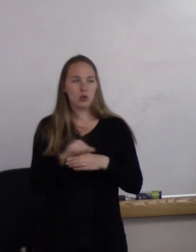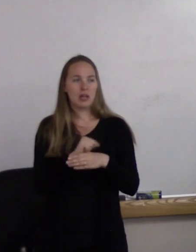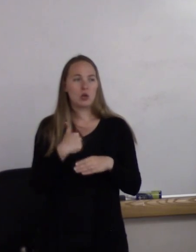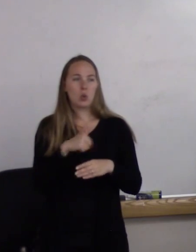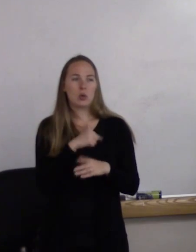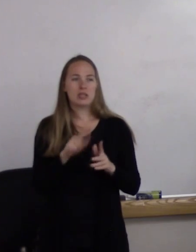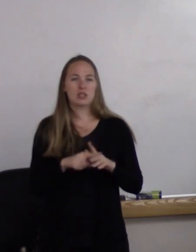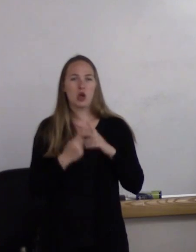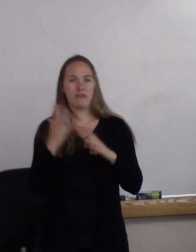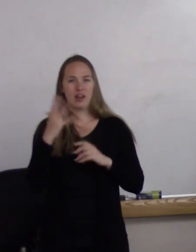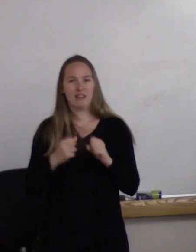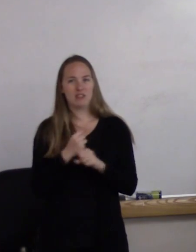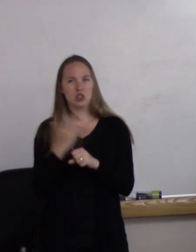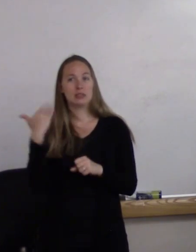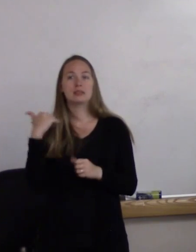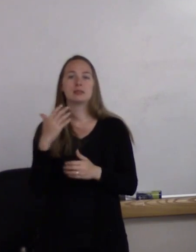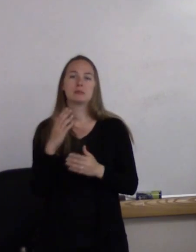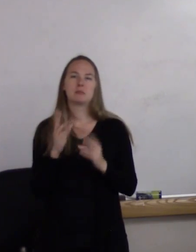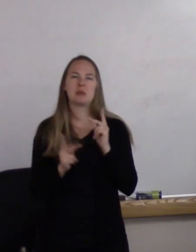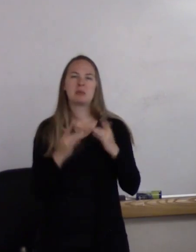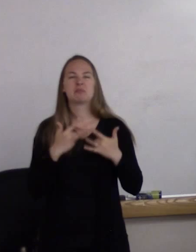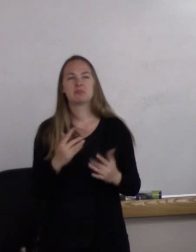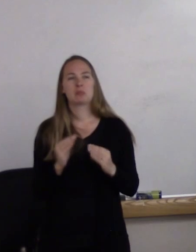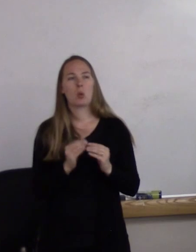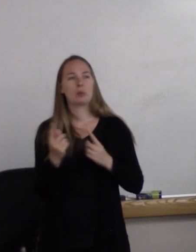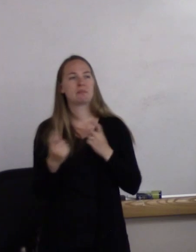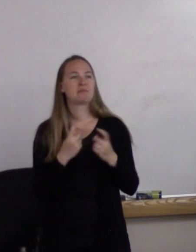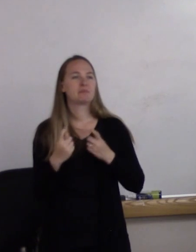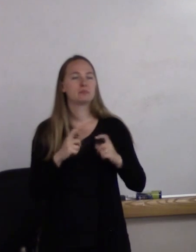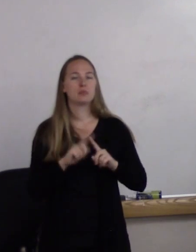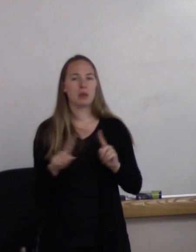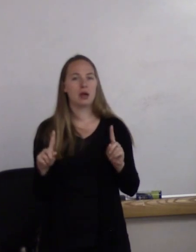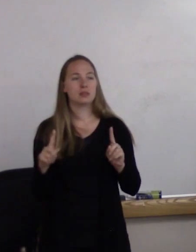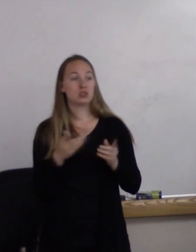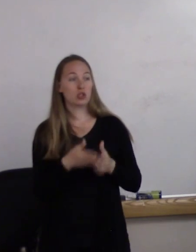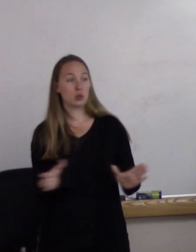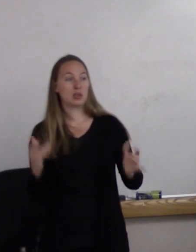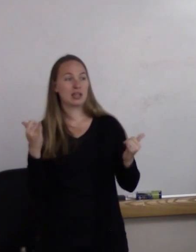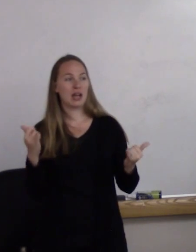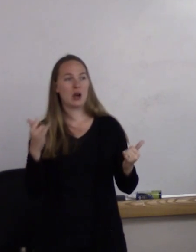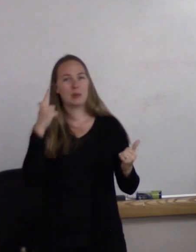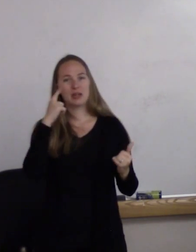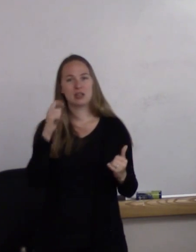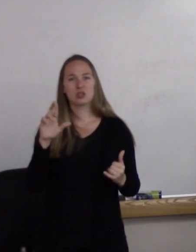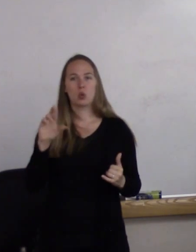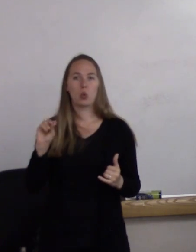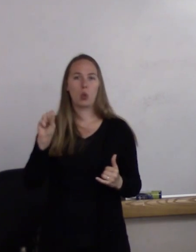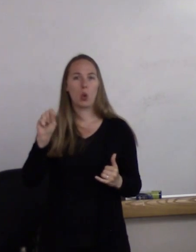there was a little bit more questions, but generally, thanks to Rosie and Ellen and Elton John,